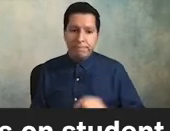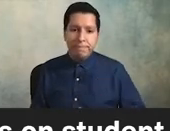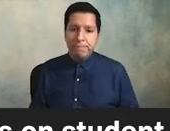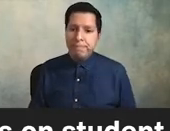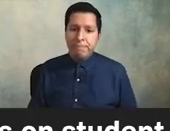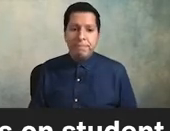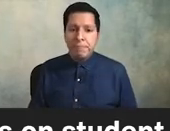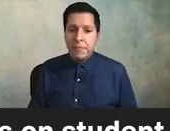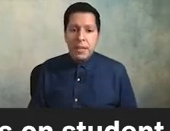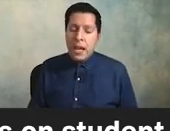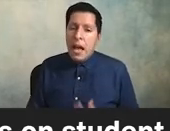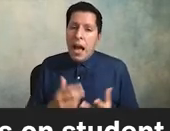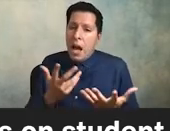i don't mean to disappoint you debra hammond